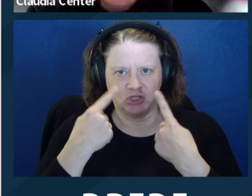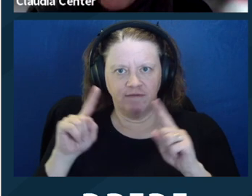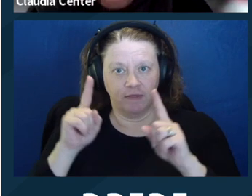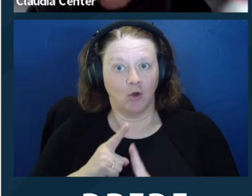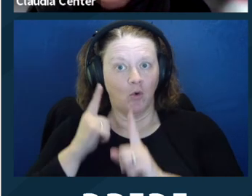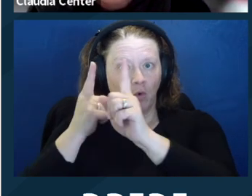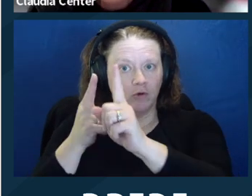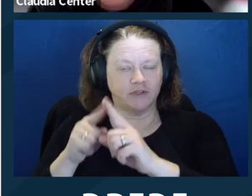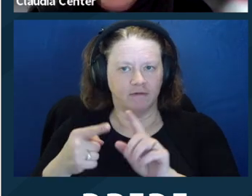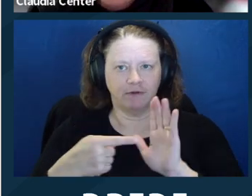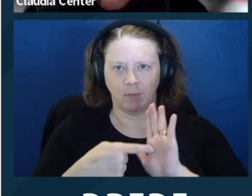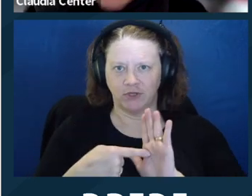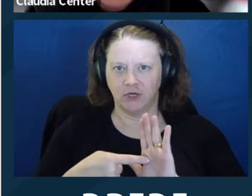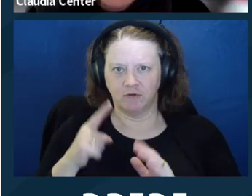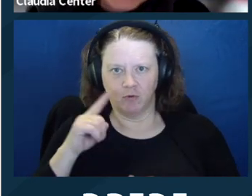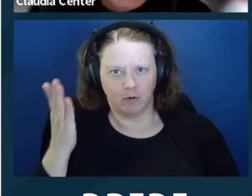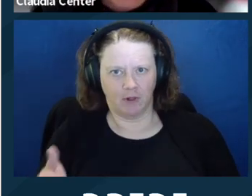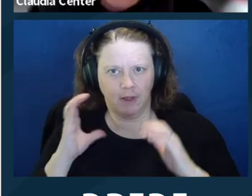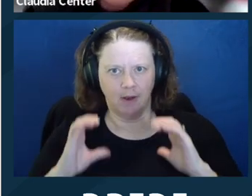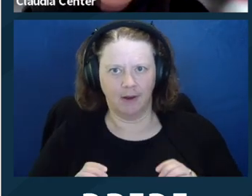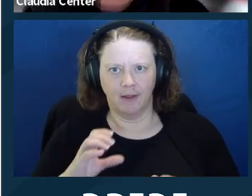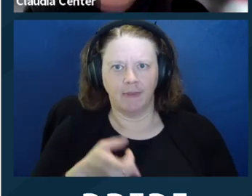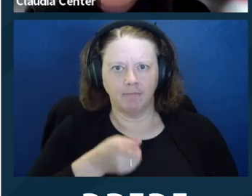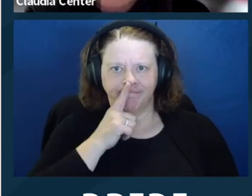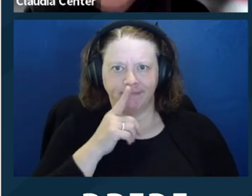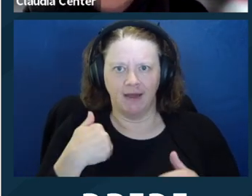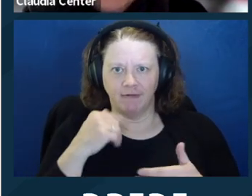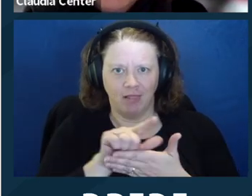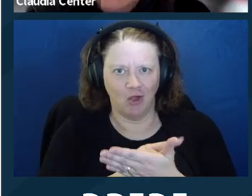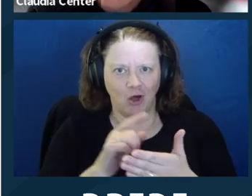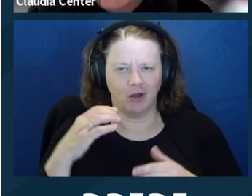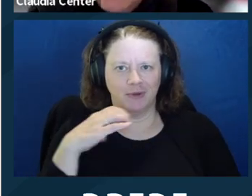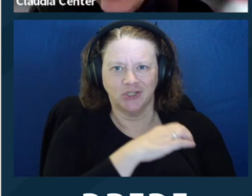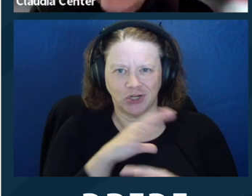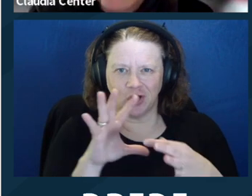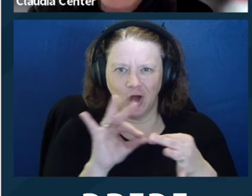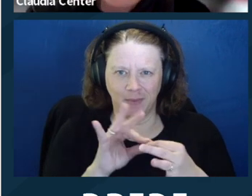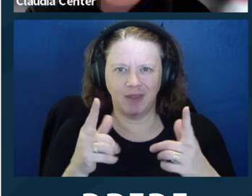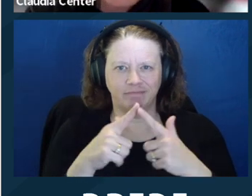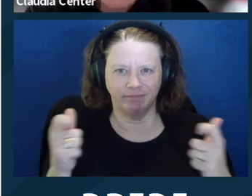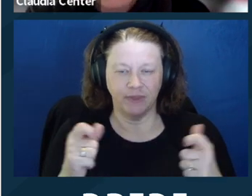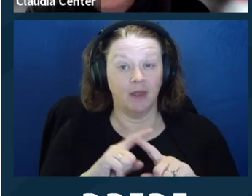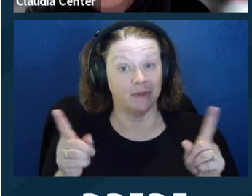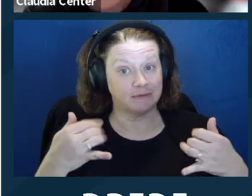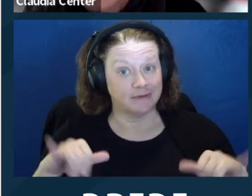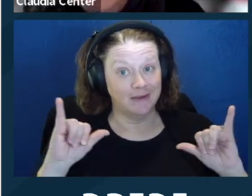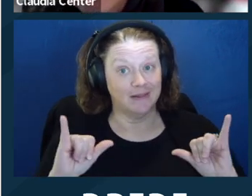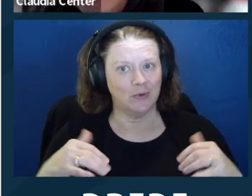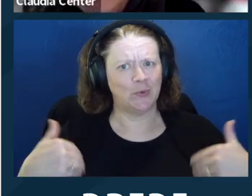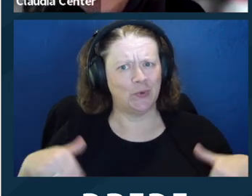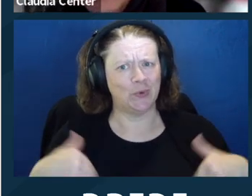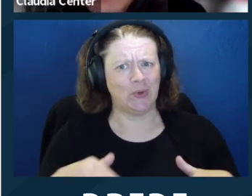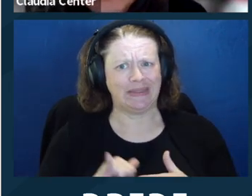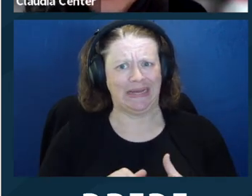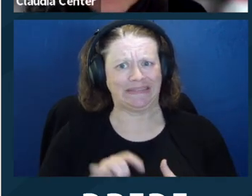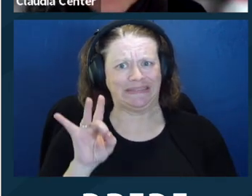But still, this is quite distressing for those of us thinking about working with supporters.